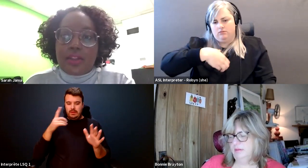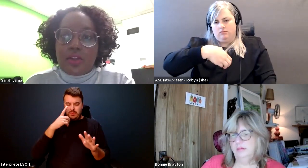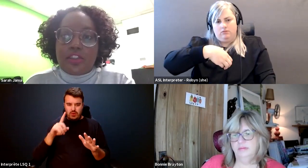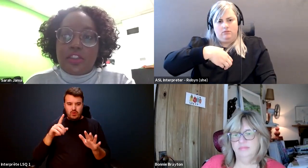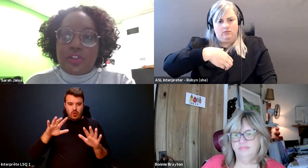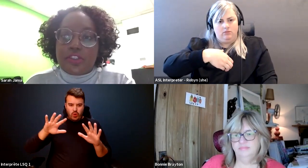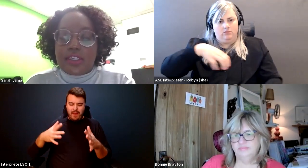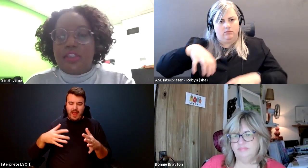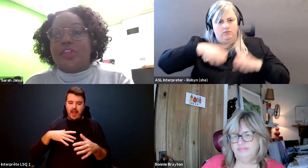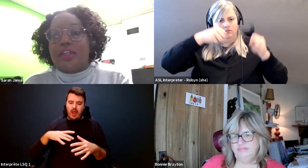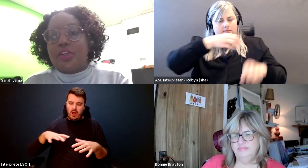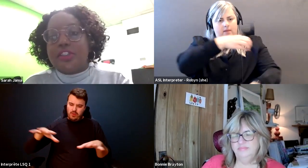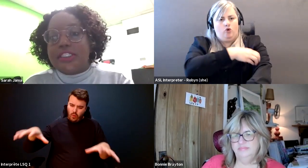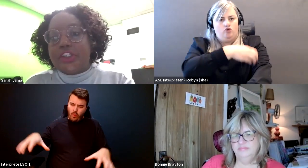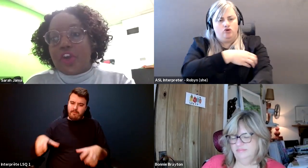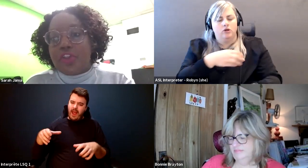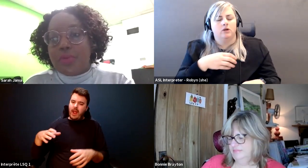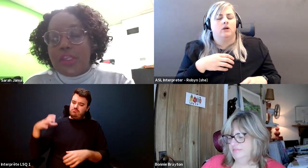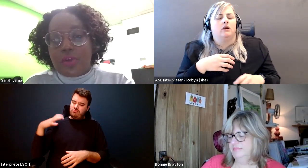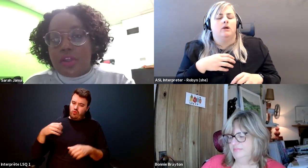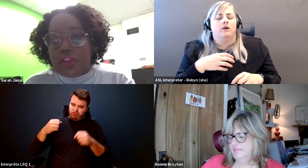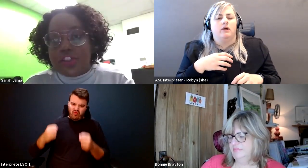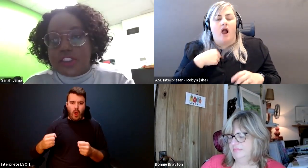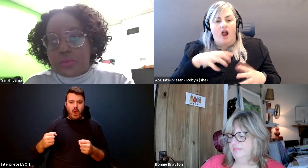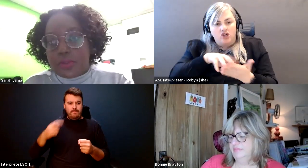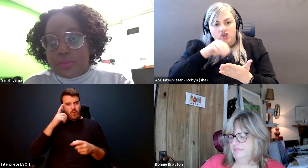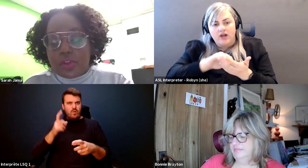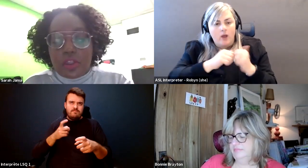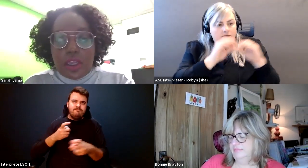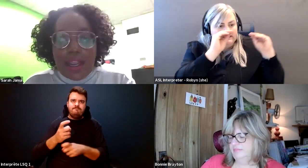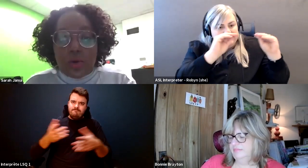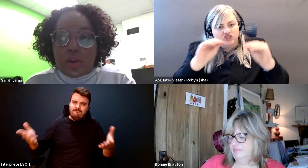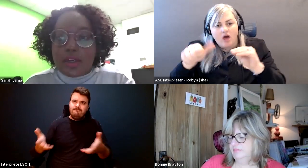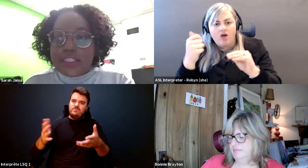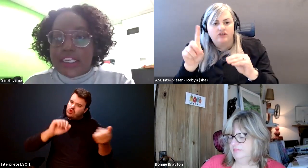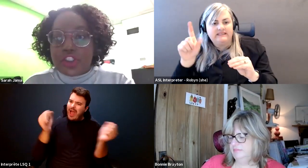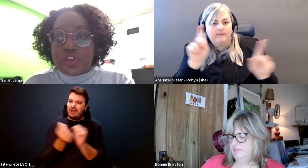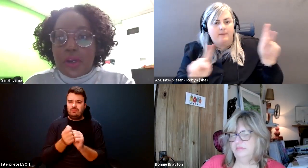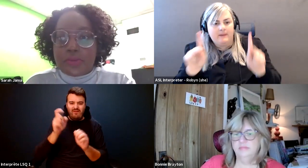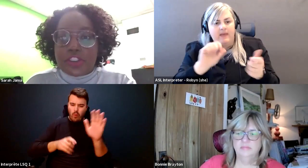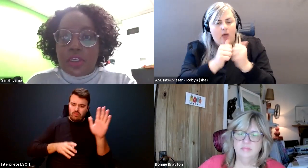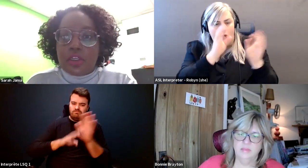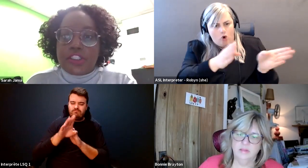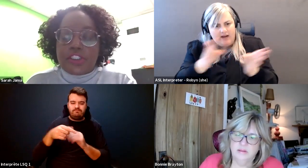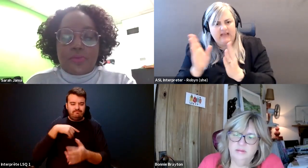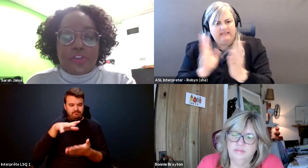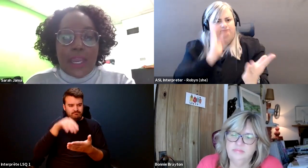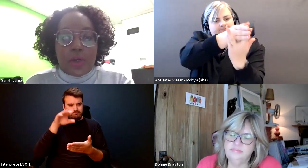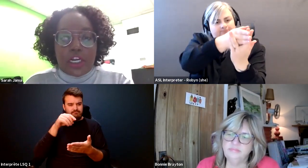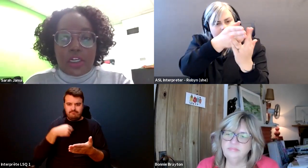Sarah Jama: I learned to do citizens, I learned to teach other people and other disabled people how to organize and destruct systems of power.